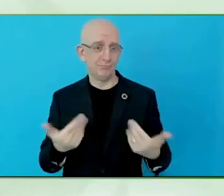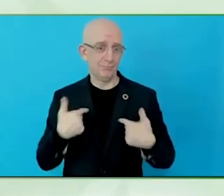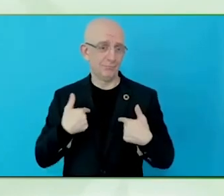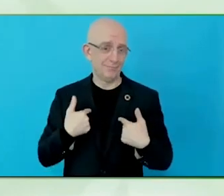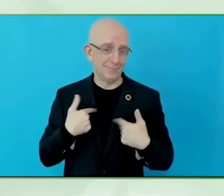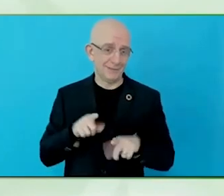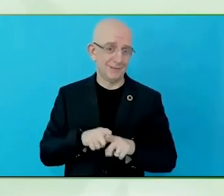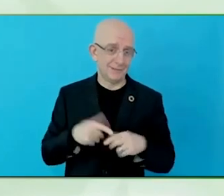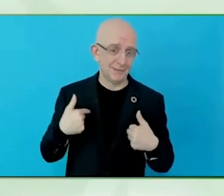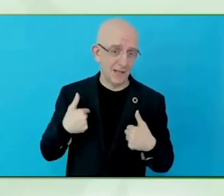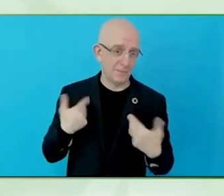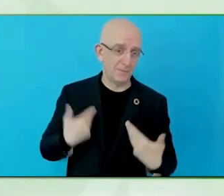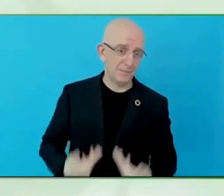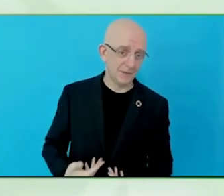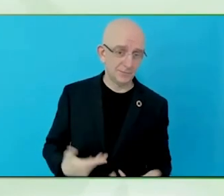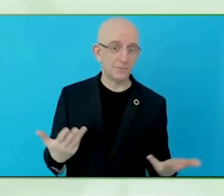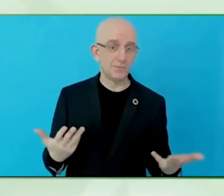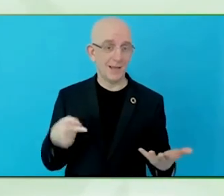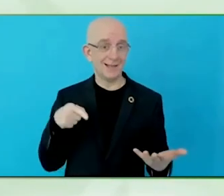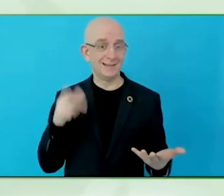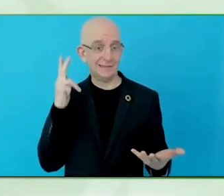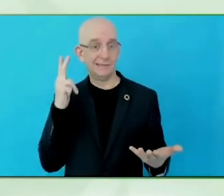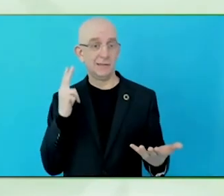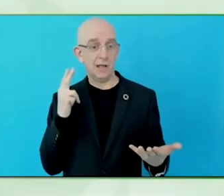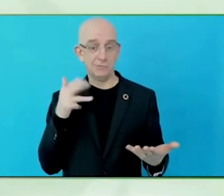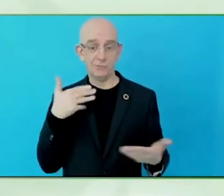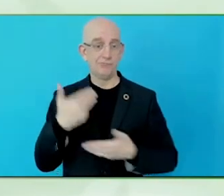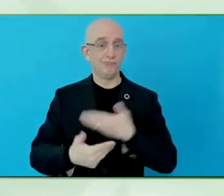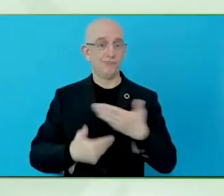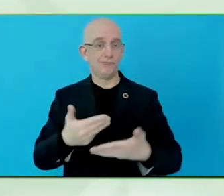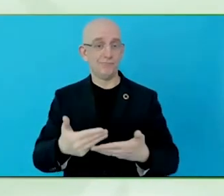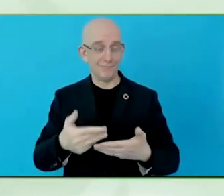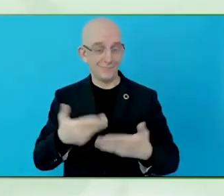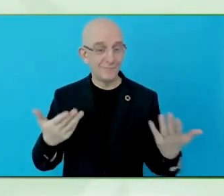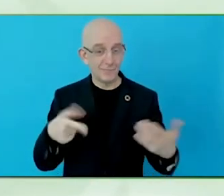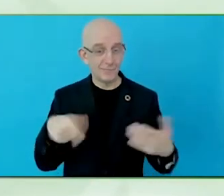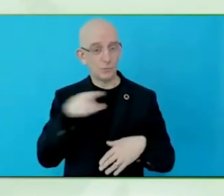ideas, I want to travel, so we have to target already booking platforms